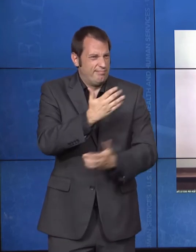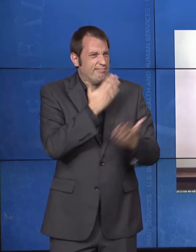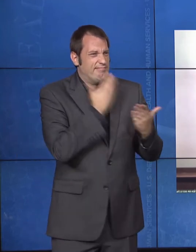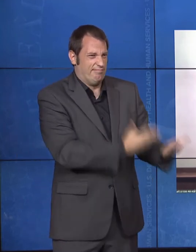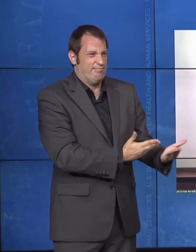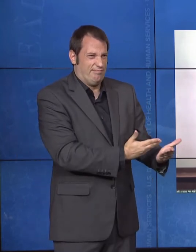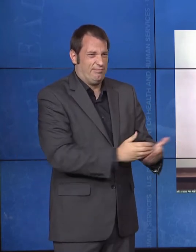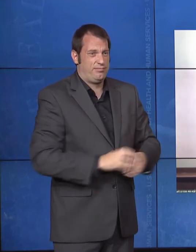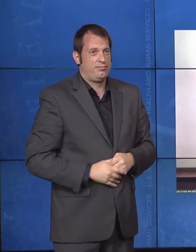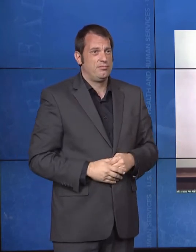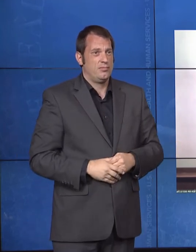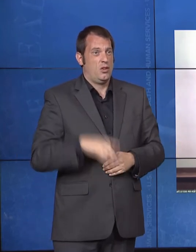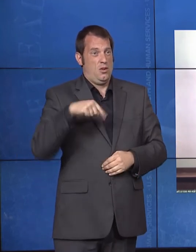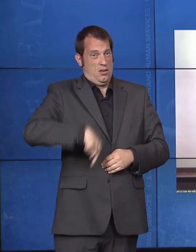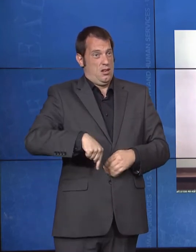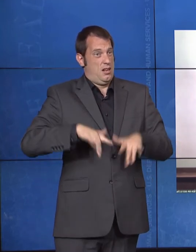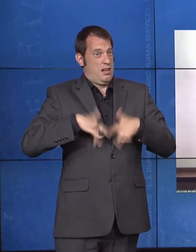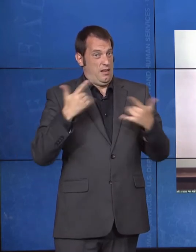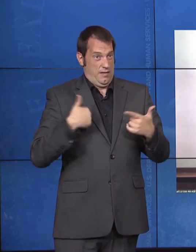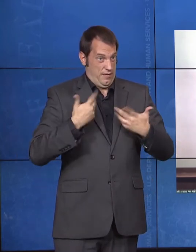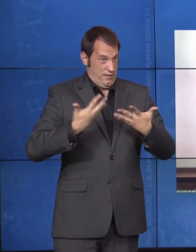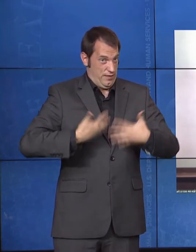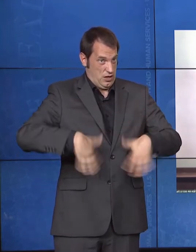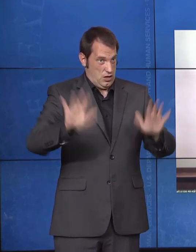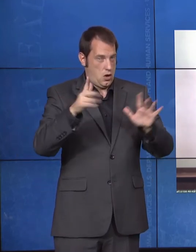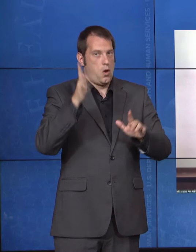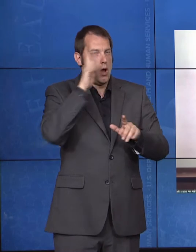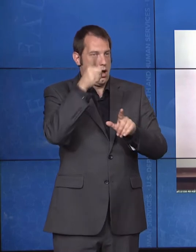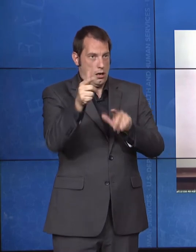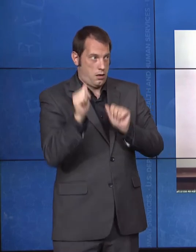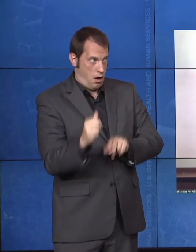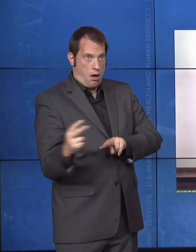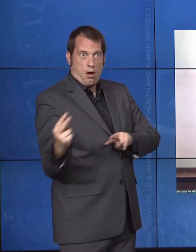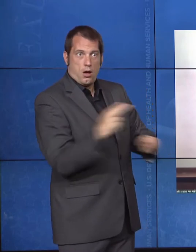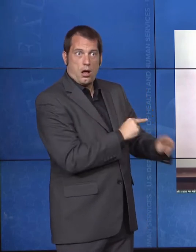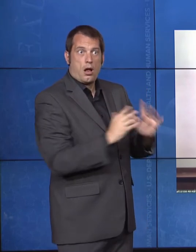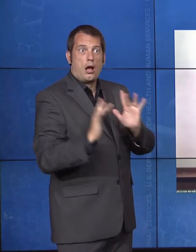website to learn about its history, how it and the disability rights movement have changed